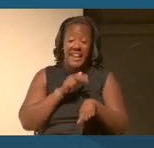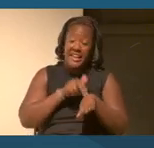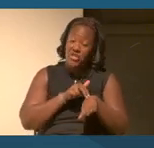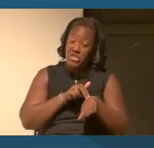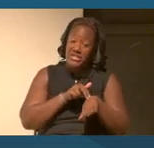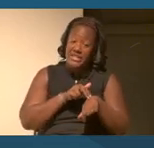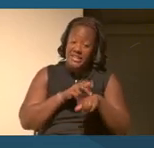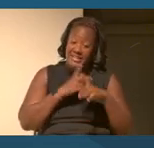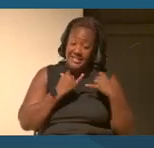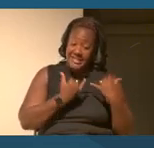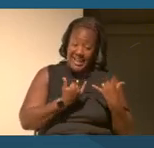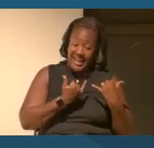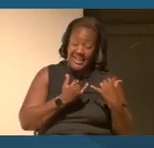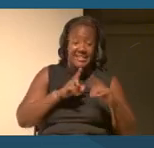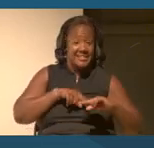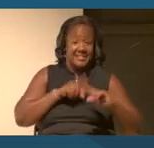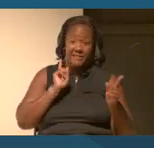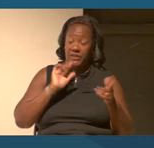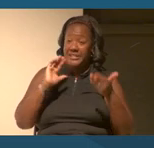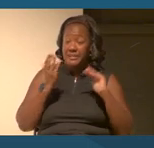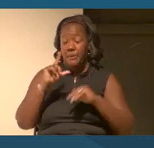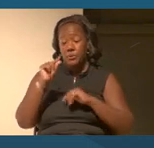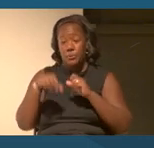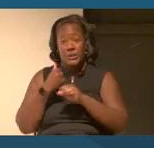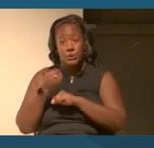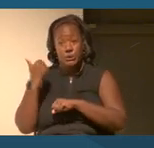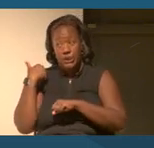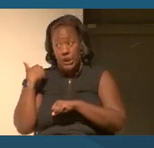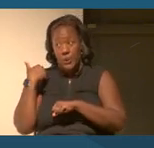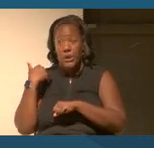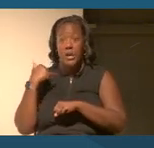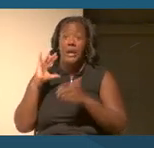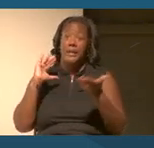nation of even 20 years ago, much less 50 years ago.